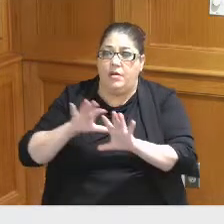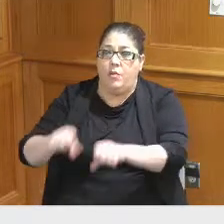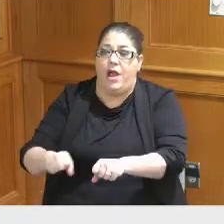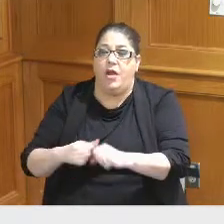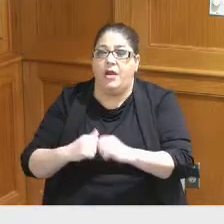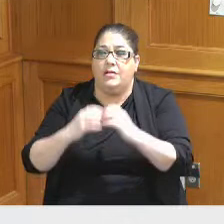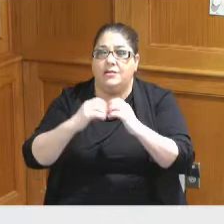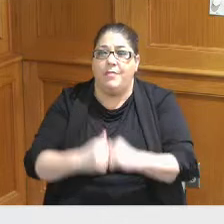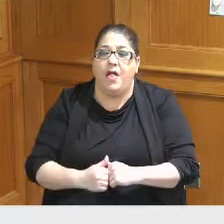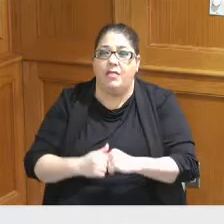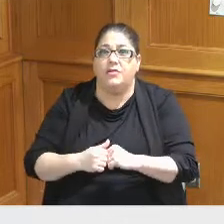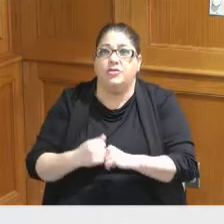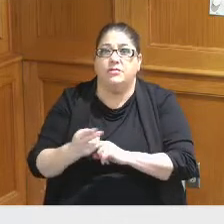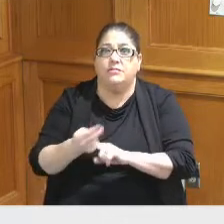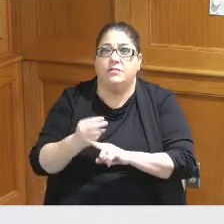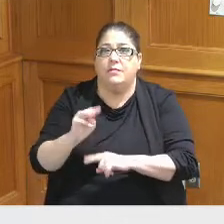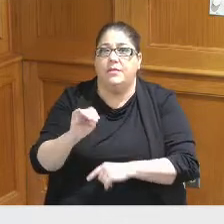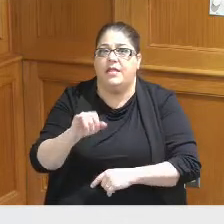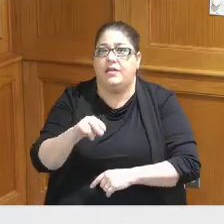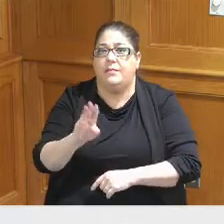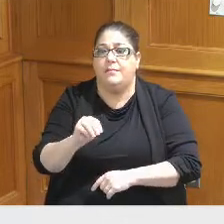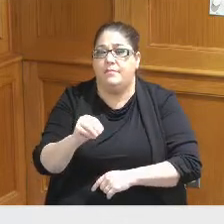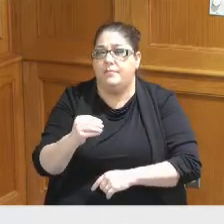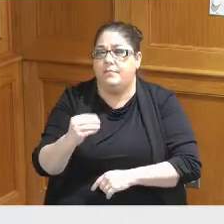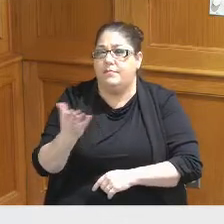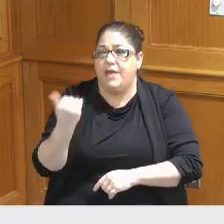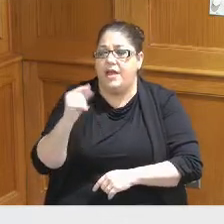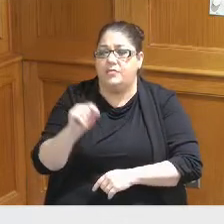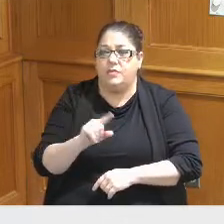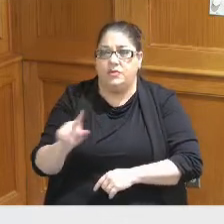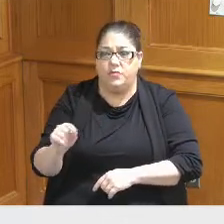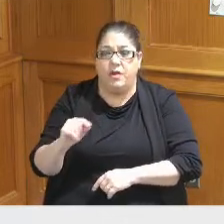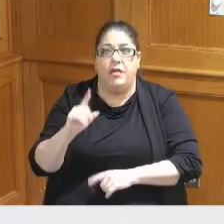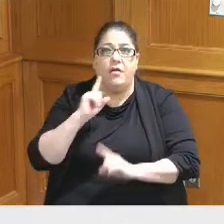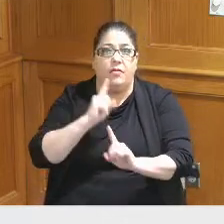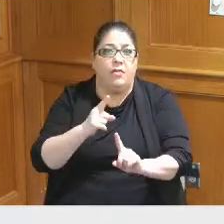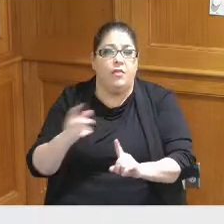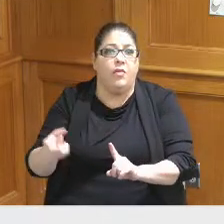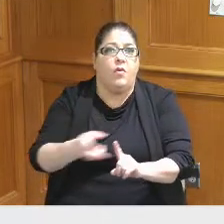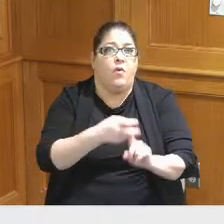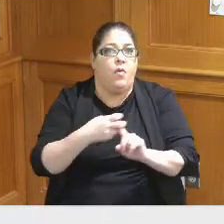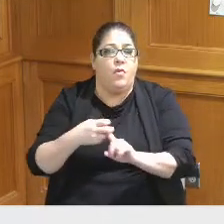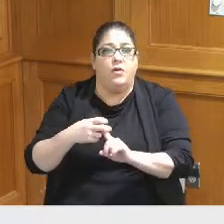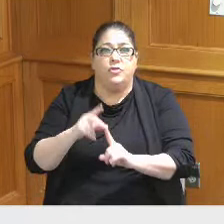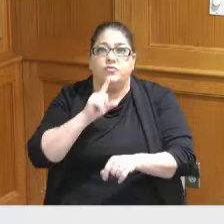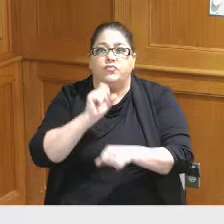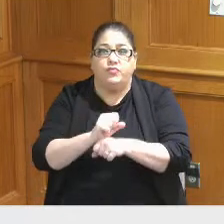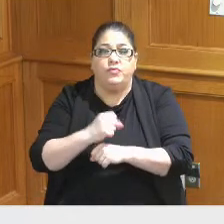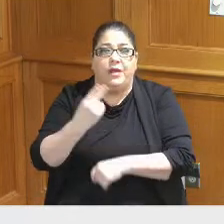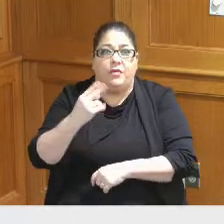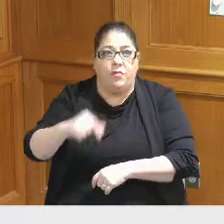the Millennium Hotel back in back in 2020 with the goal of attracting a true headquarter Hotel the